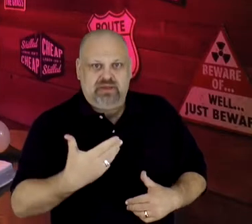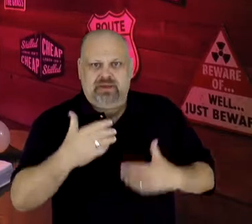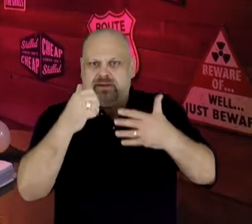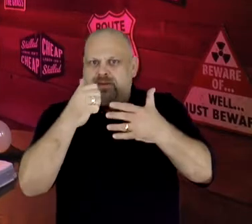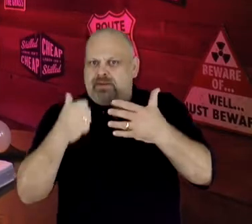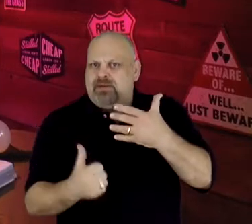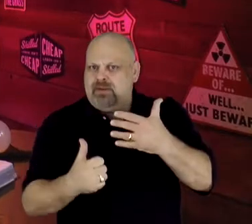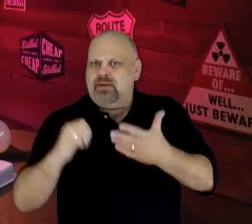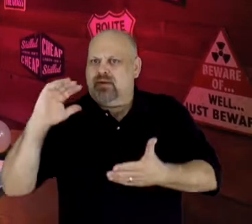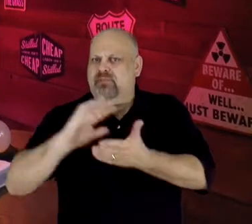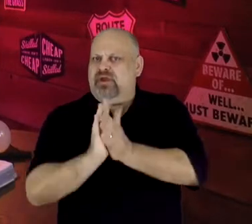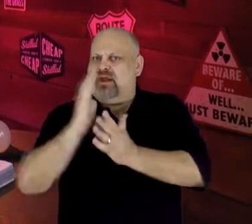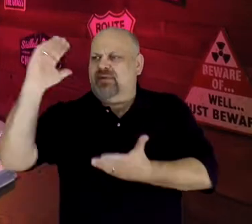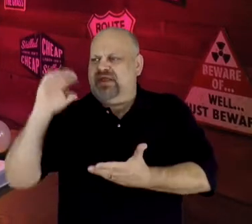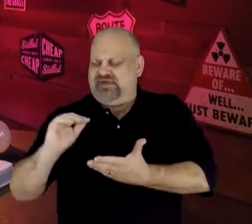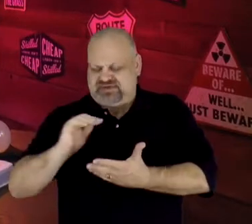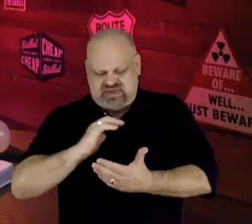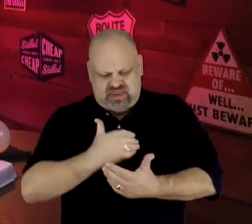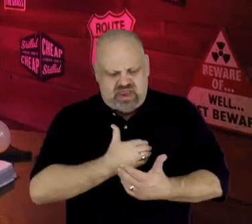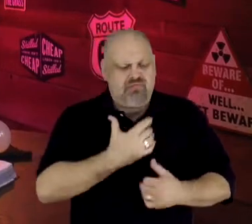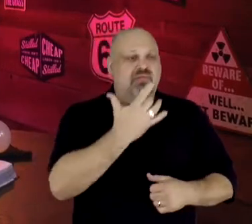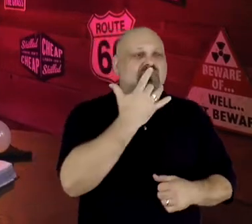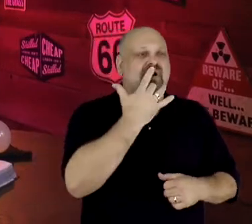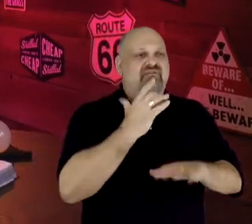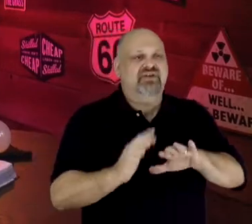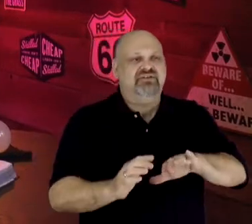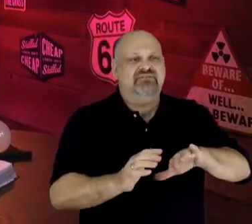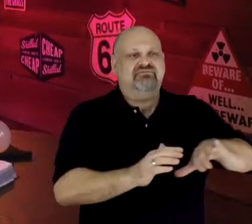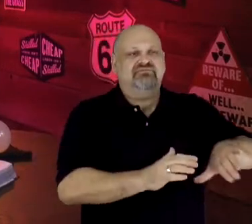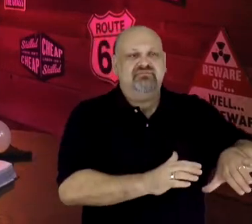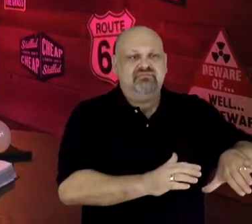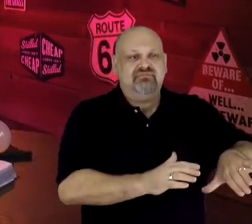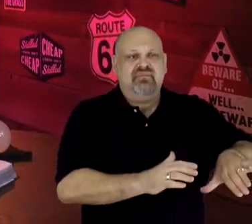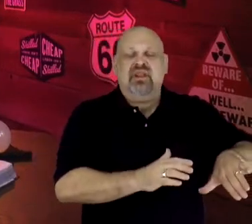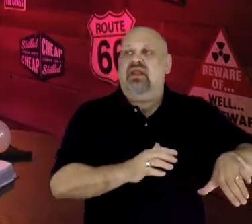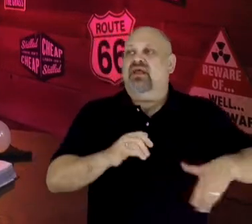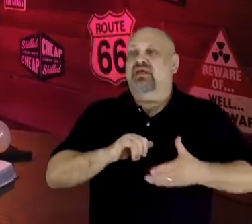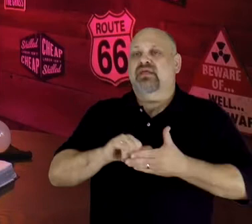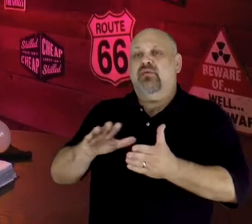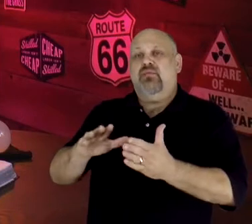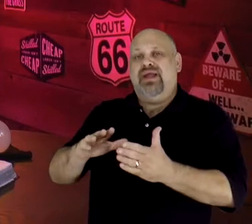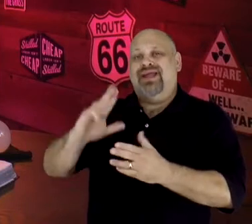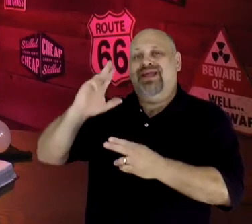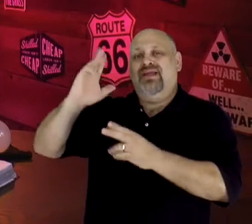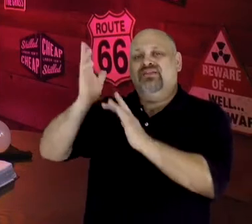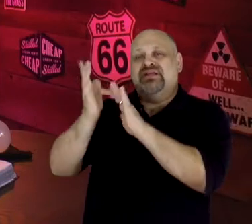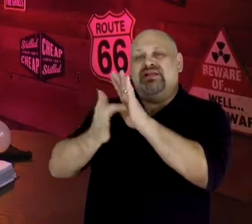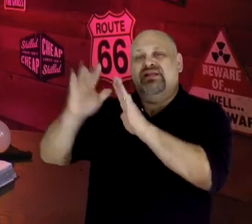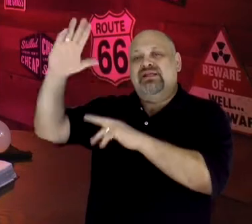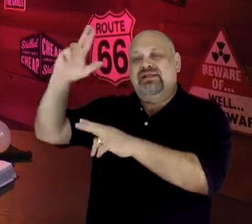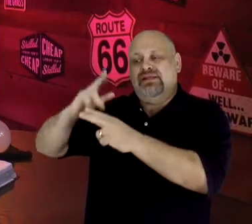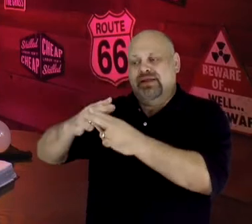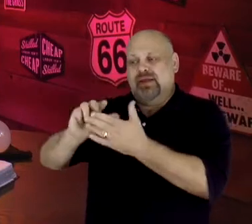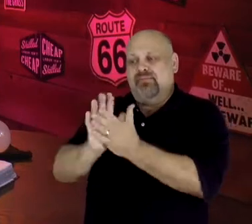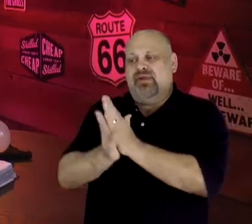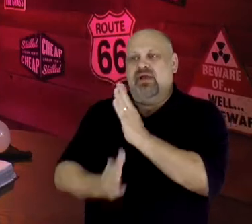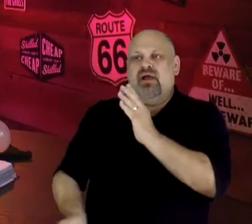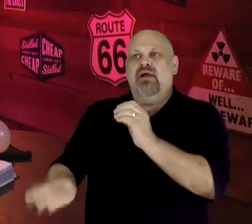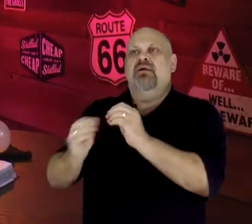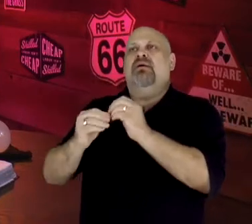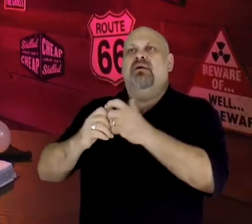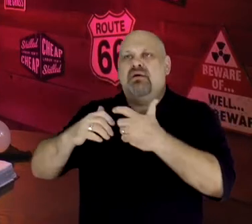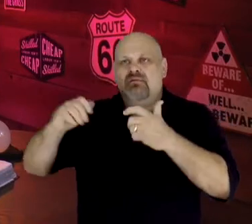to set aside our preferences–so that the Name of Jesus would become greater in this world?